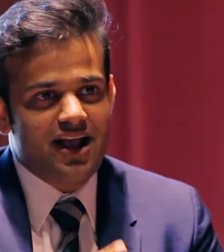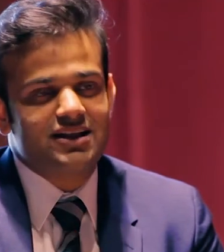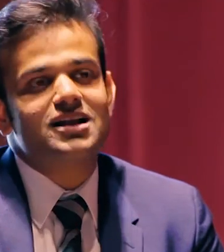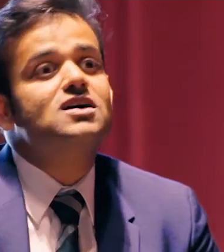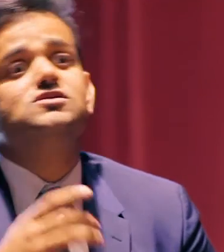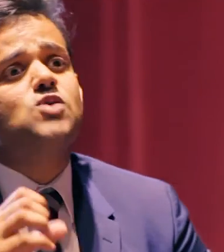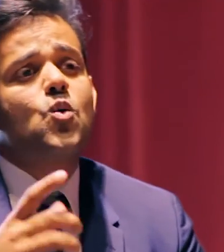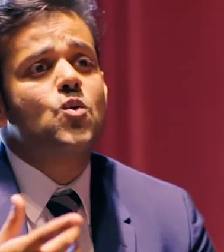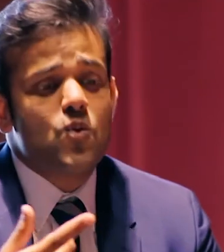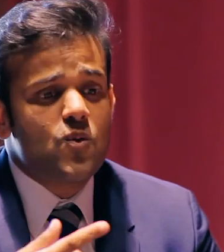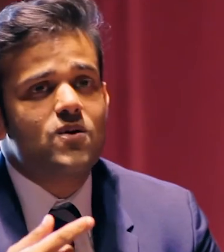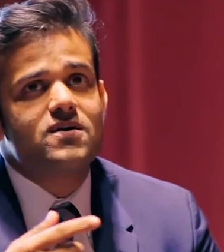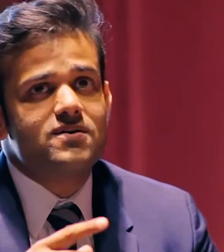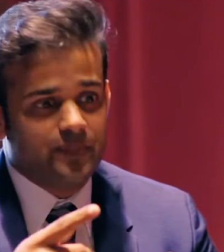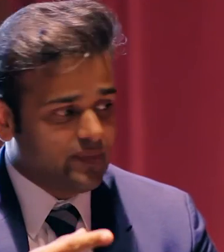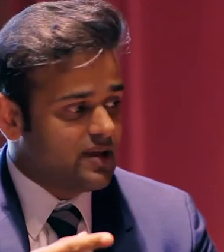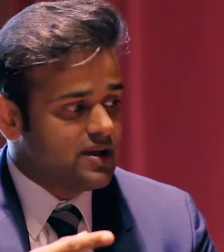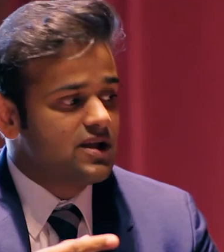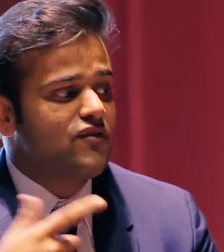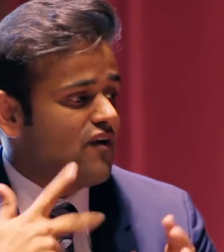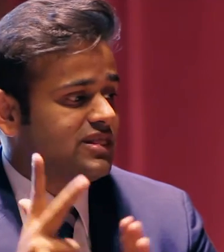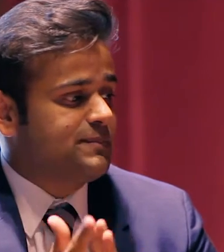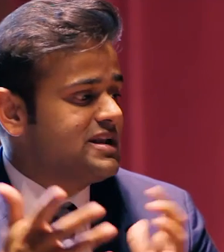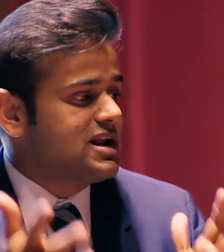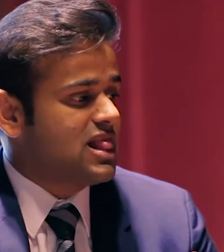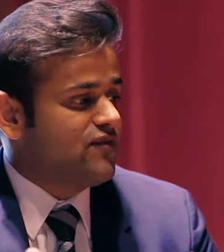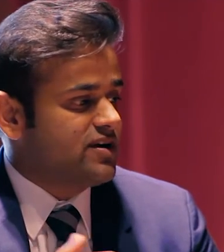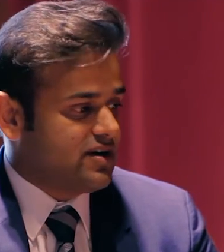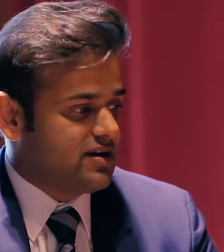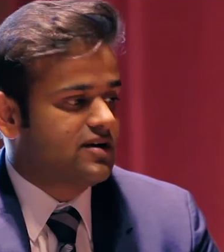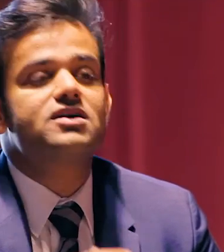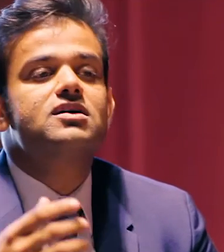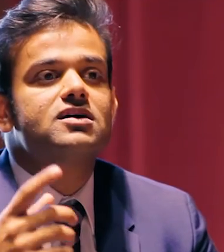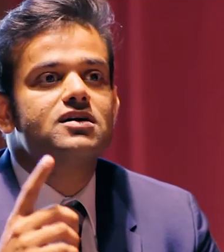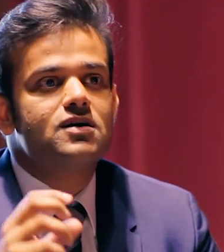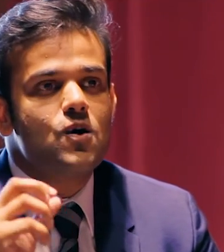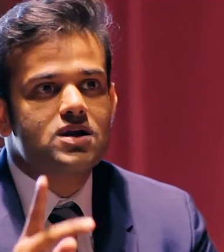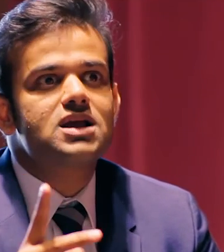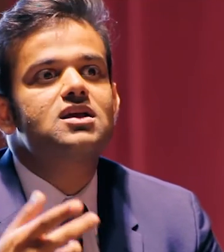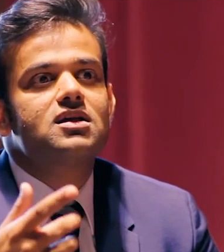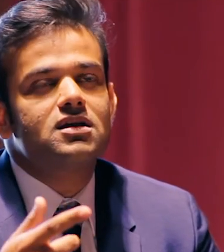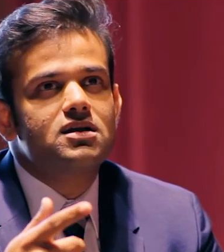[Vai] Yeah, true, experience is important. Let me ask you. We have about three minutes left.